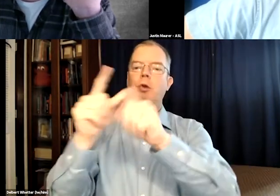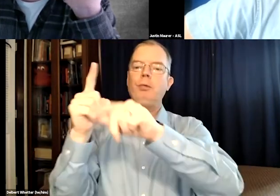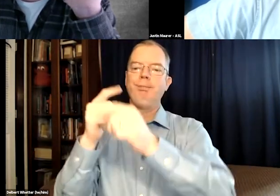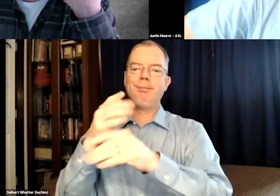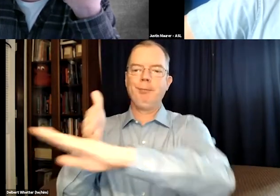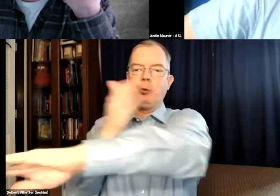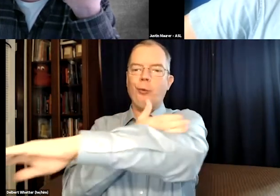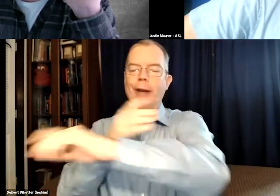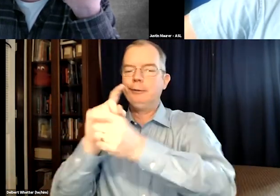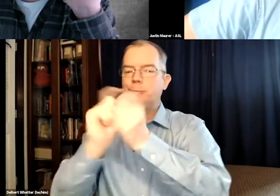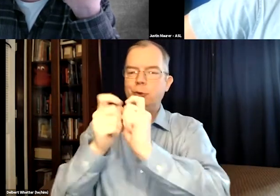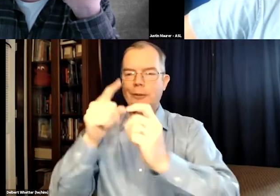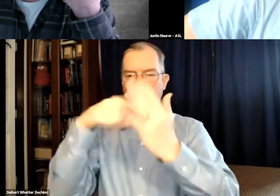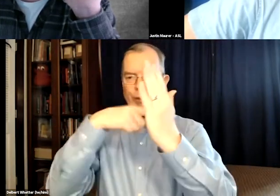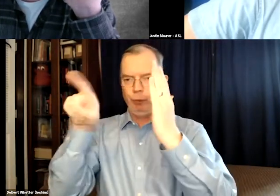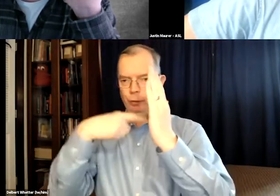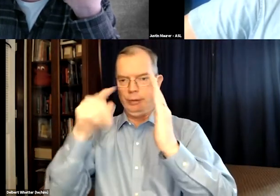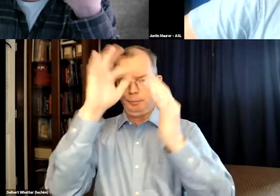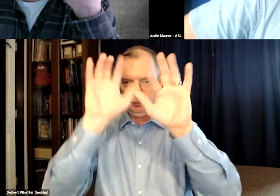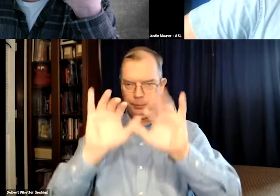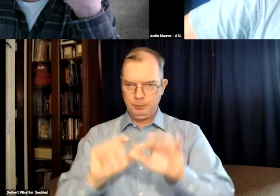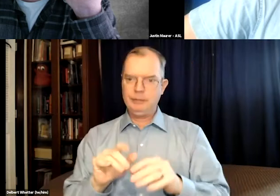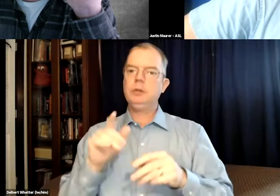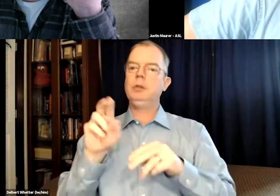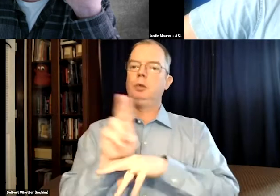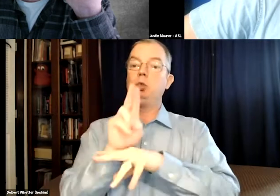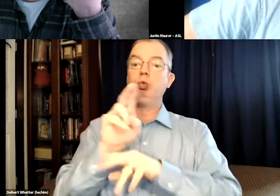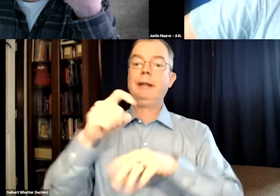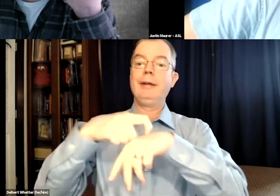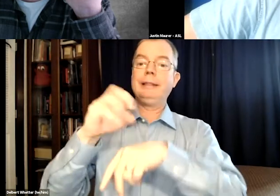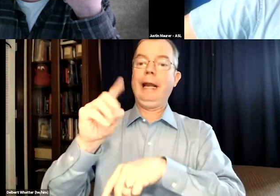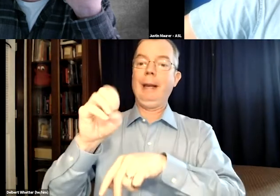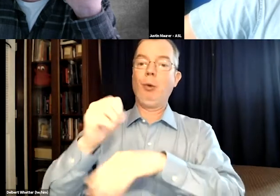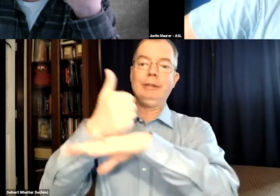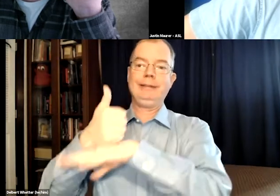through the entire film and to correct all of the errors.